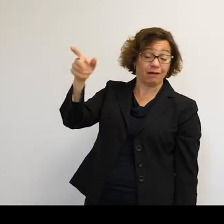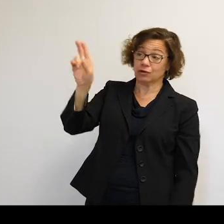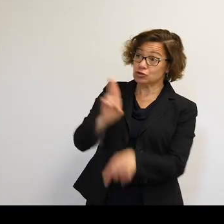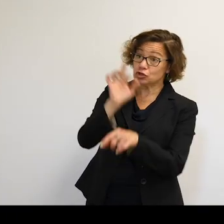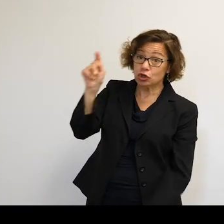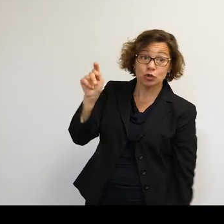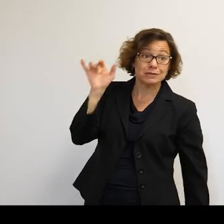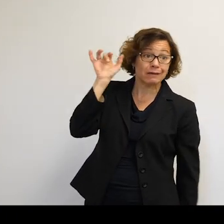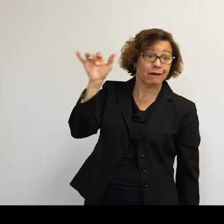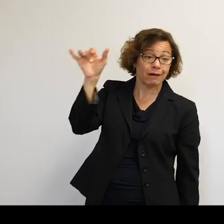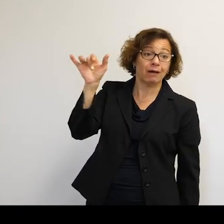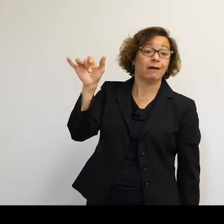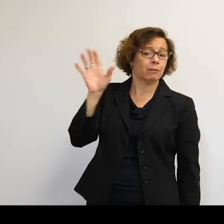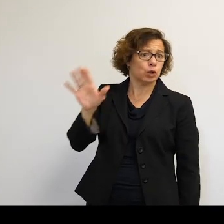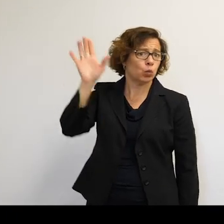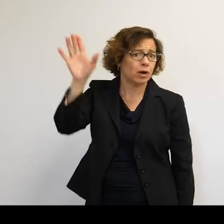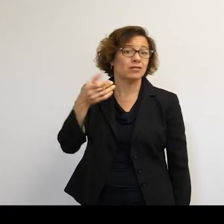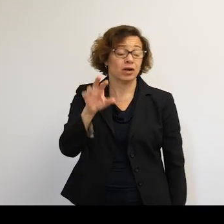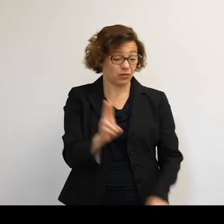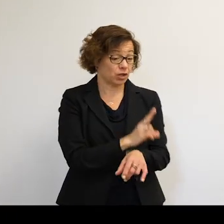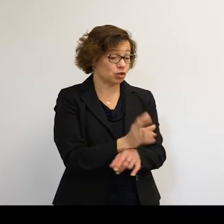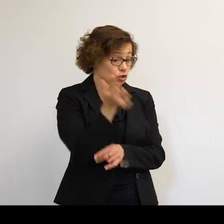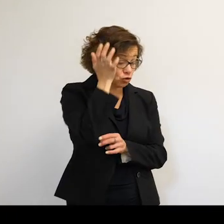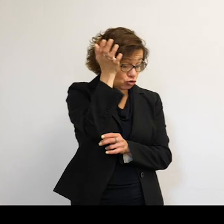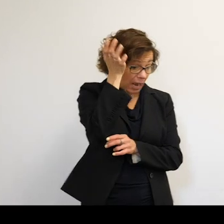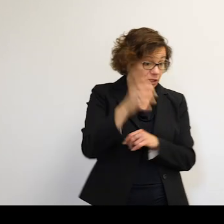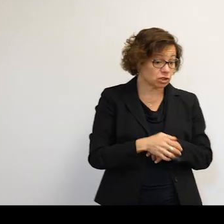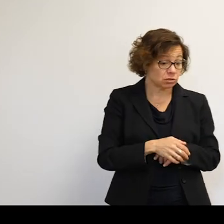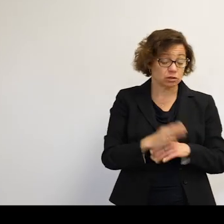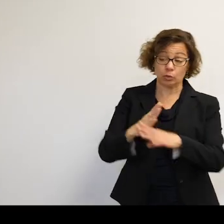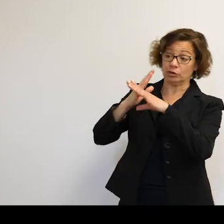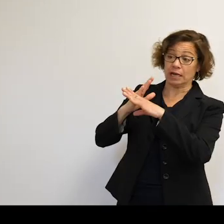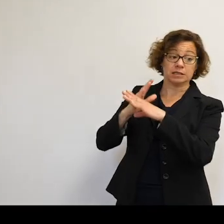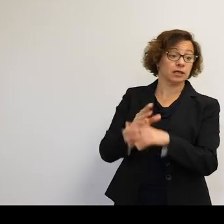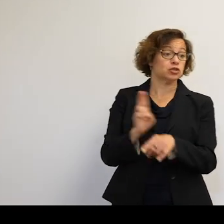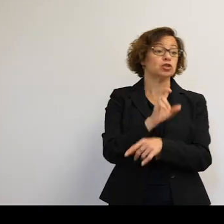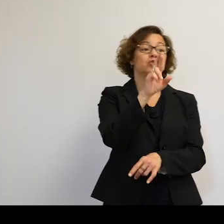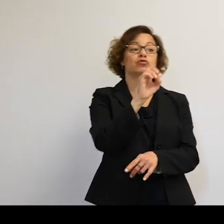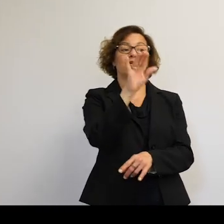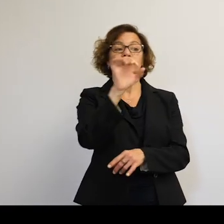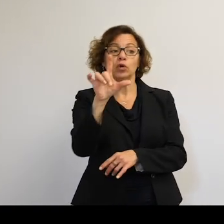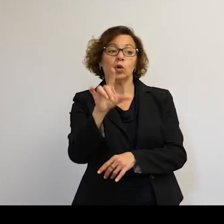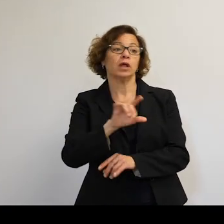And that's what sustainable use of trying to refuel spacecraft, reusing things again and design them